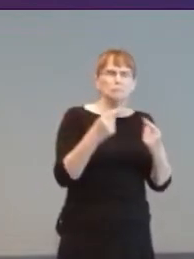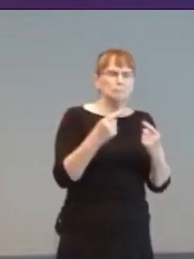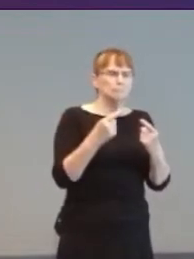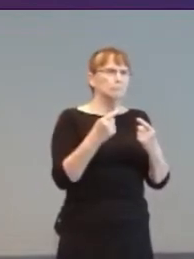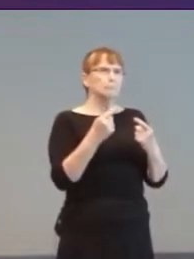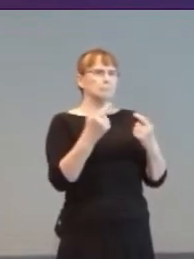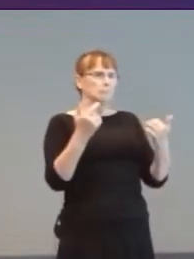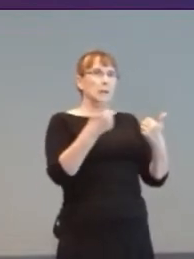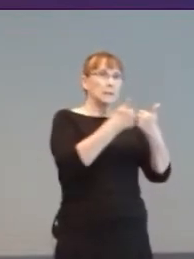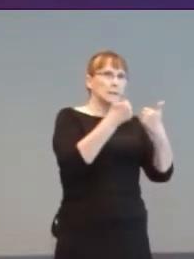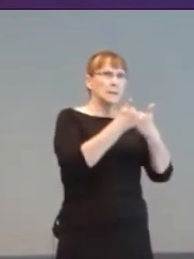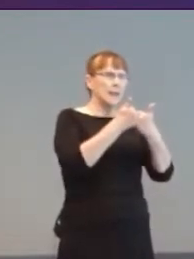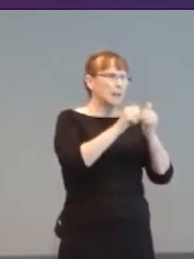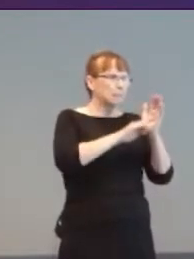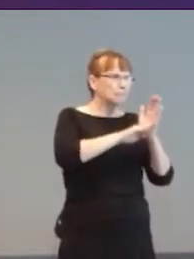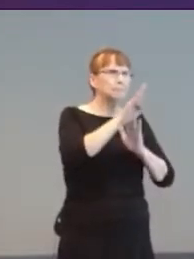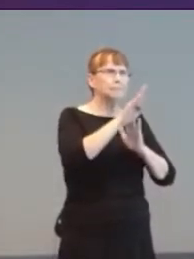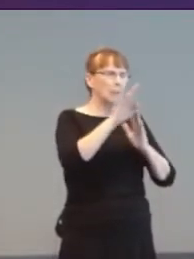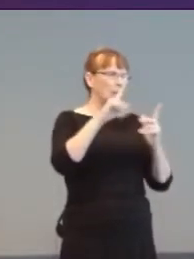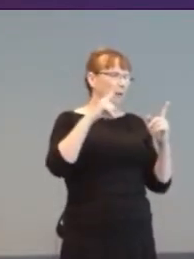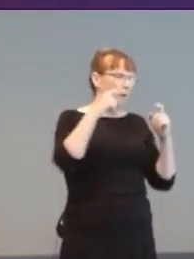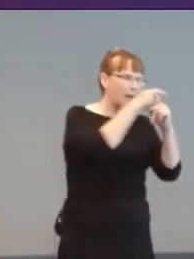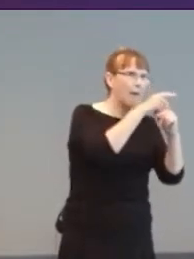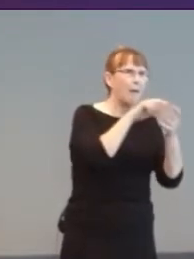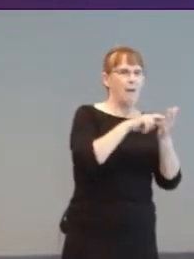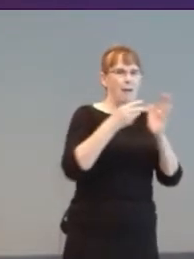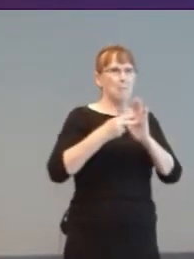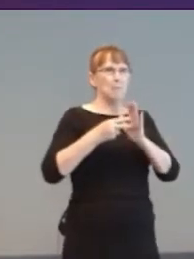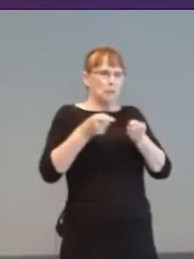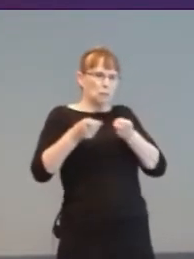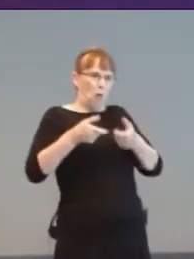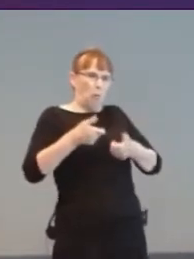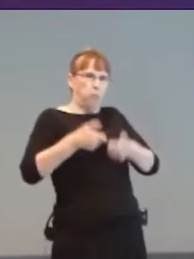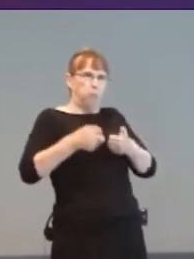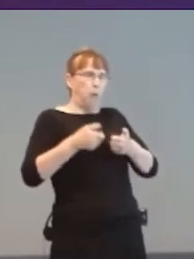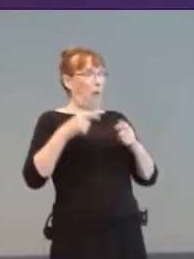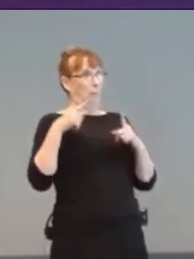Nintendo bucked that trend with the 2006 Wii-remote. Many games were made